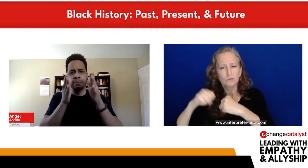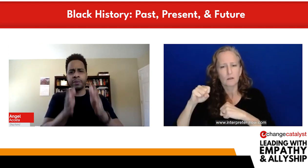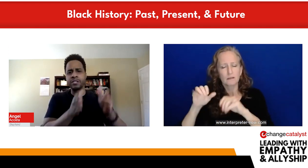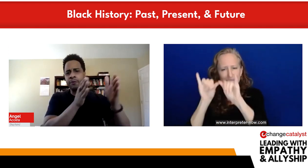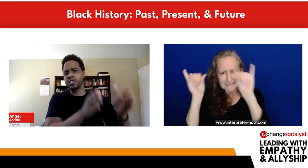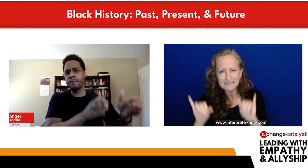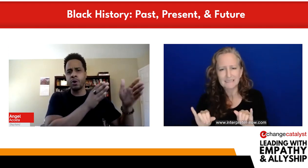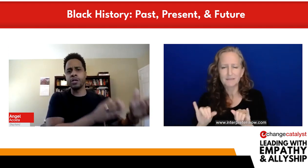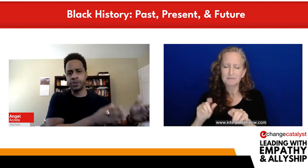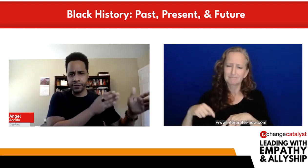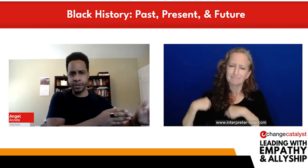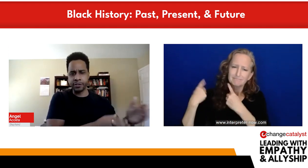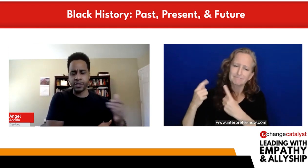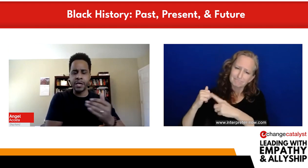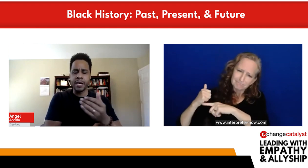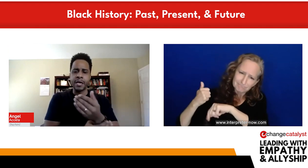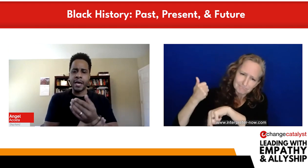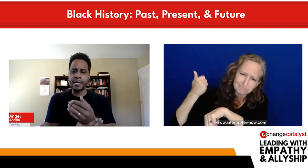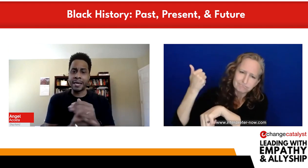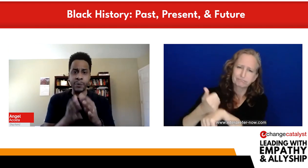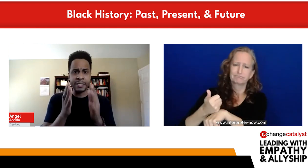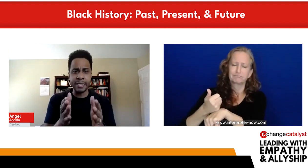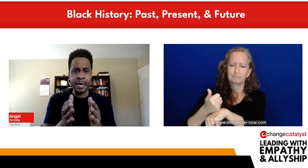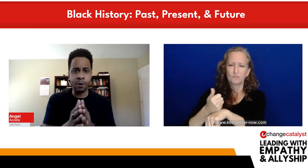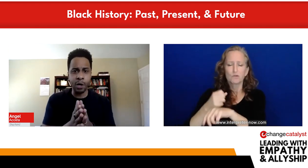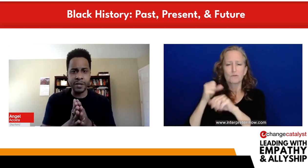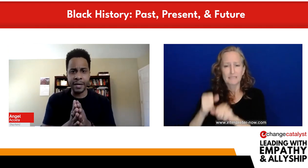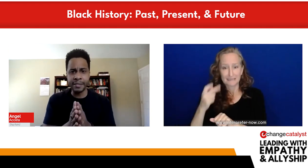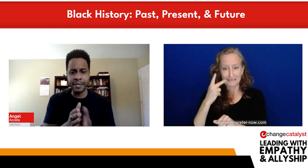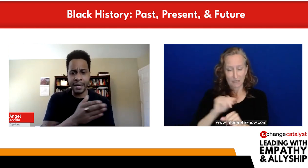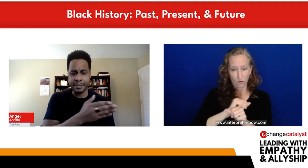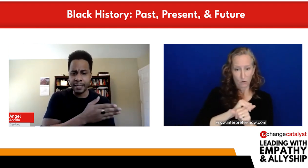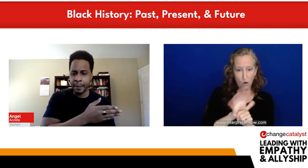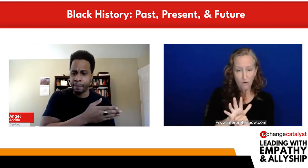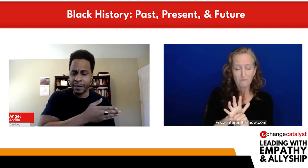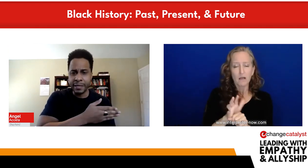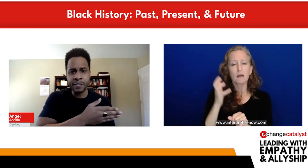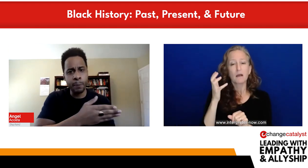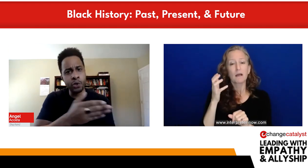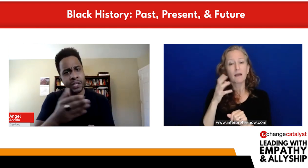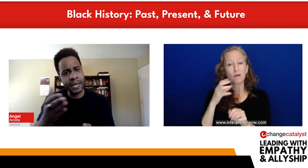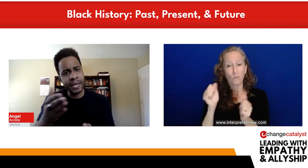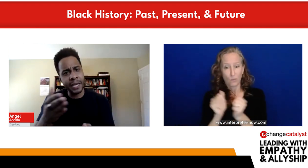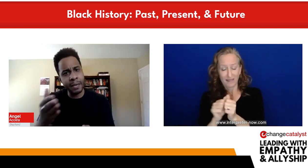have been in place for several hundred years. As we can see how COVID-19 has really disproportionately